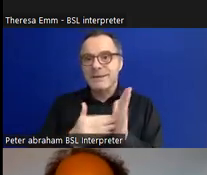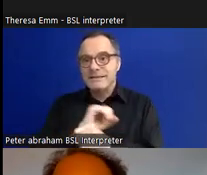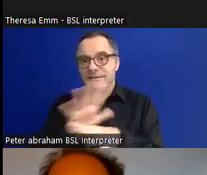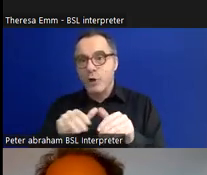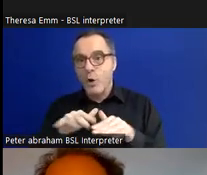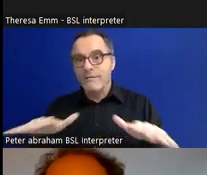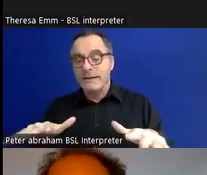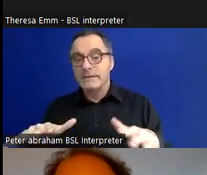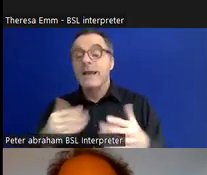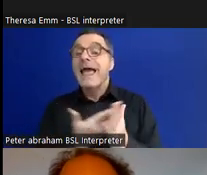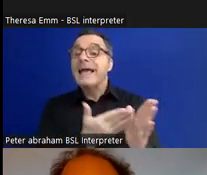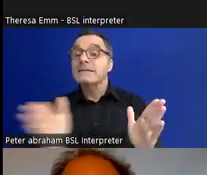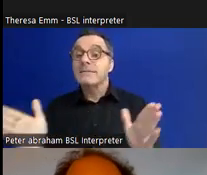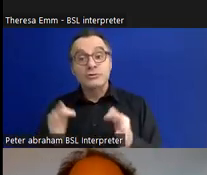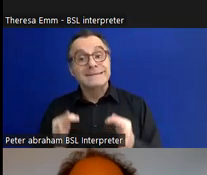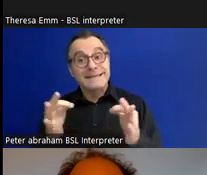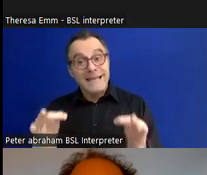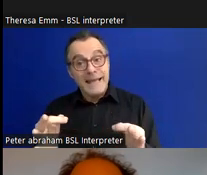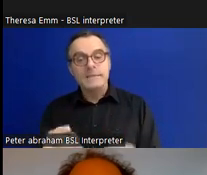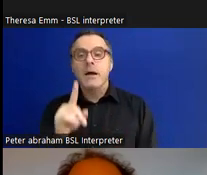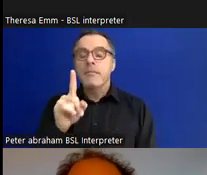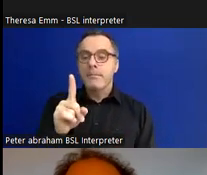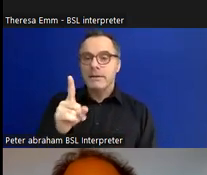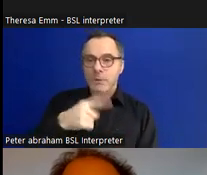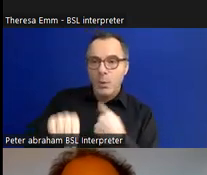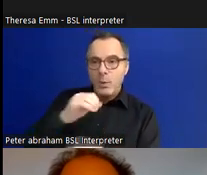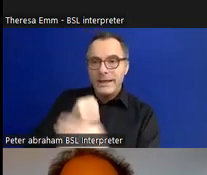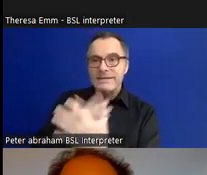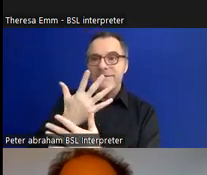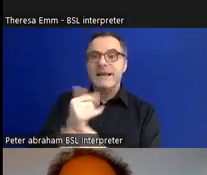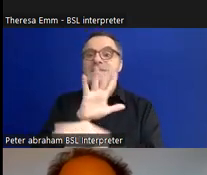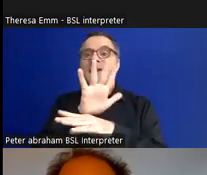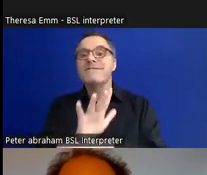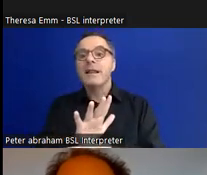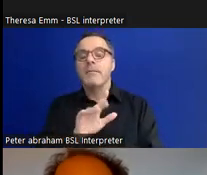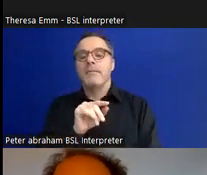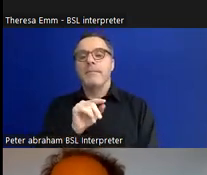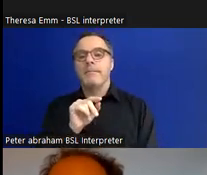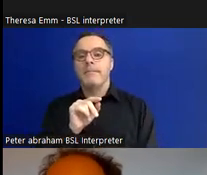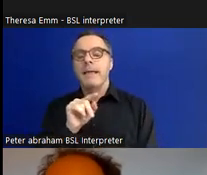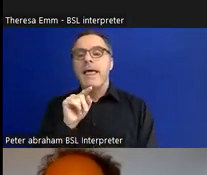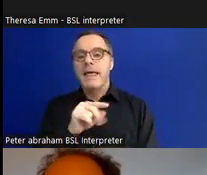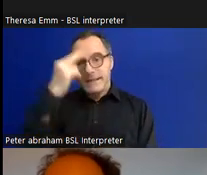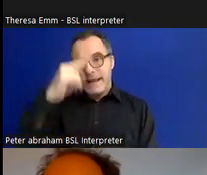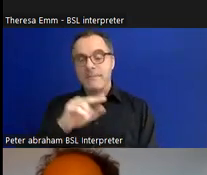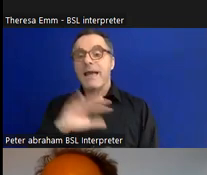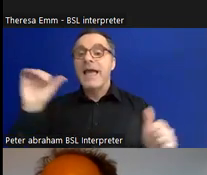the exhibition, we actually developed a film which was called 'A Brief History of Independent Living